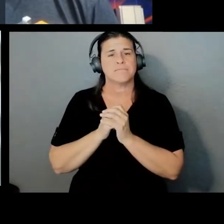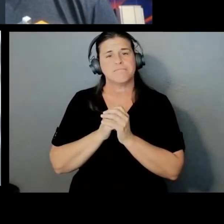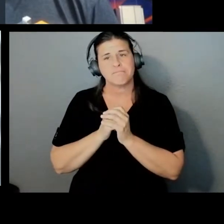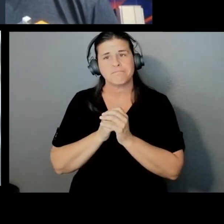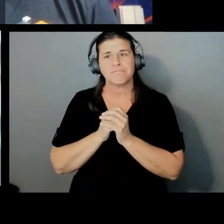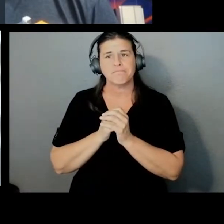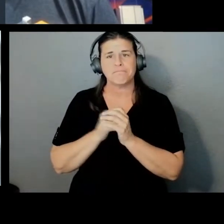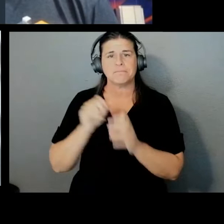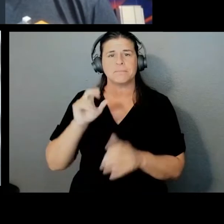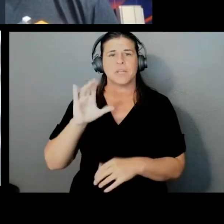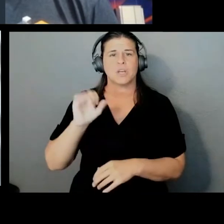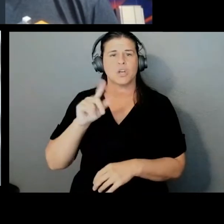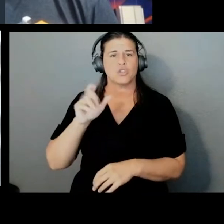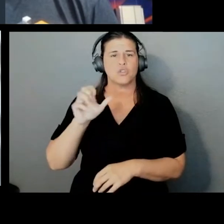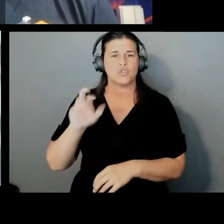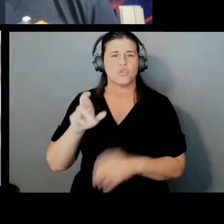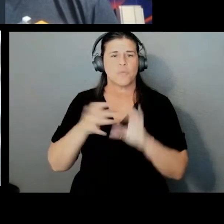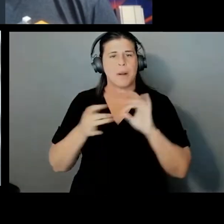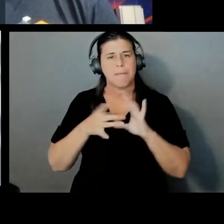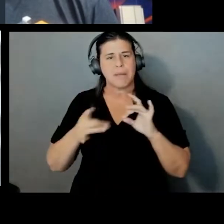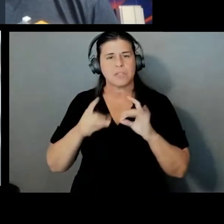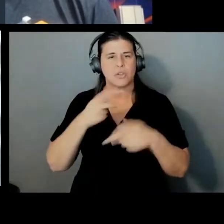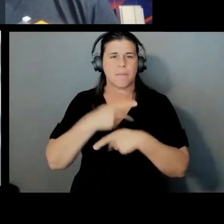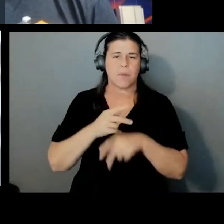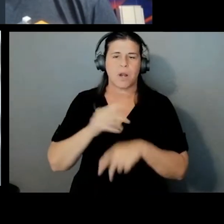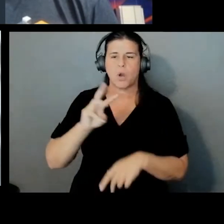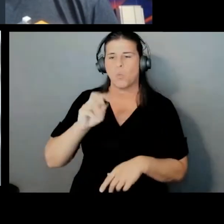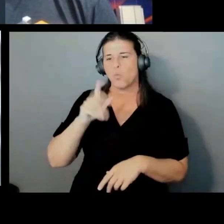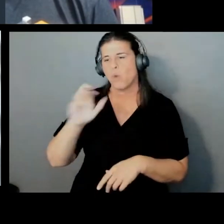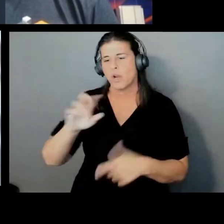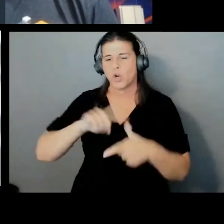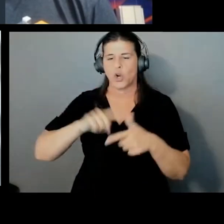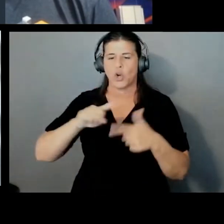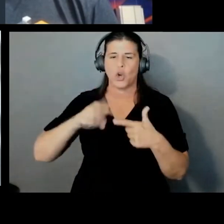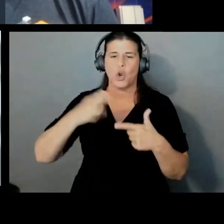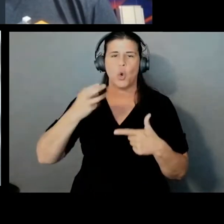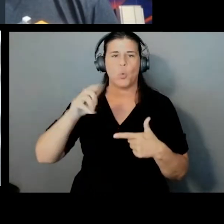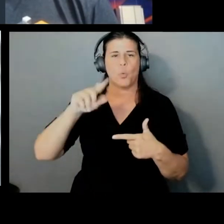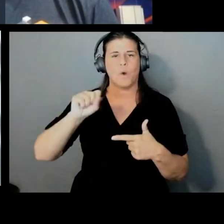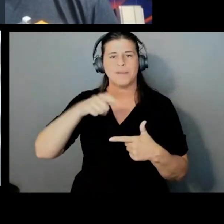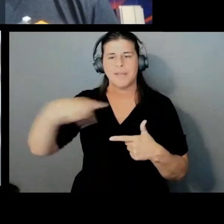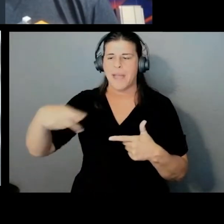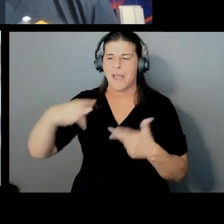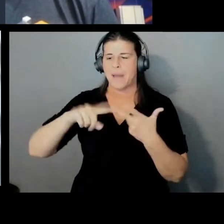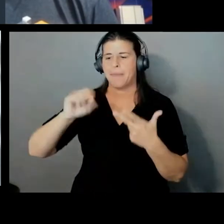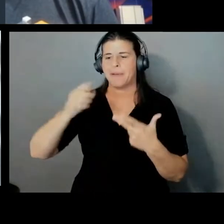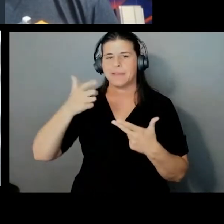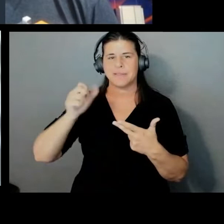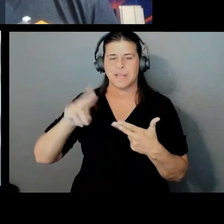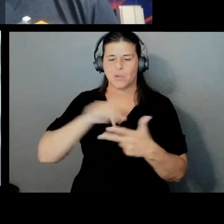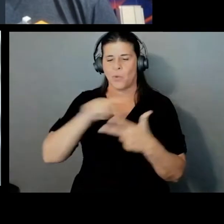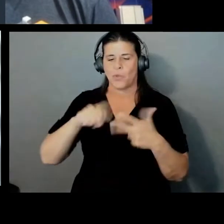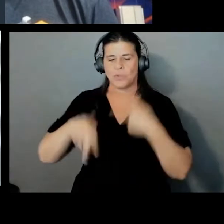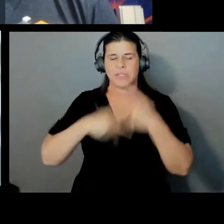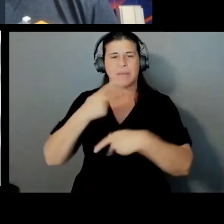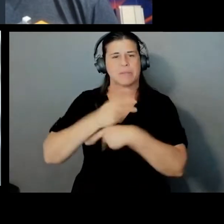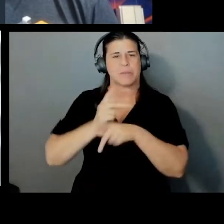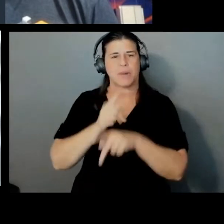like Wickr, or say like WhatsApp or Signal. Those types of products created this just for consumer messaging,